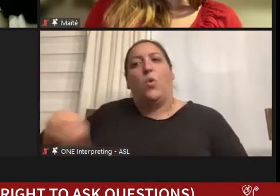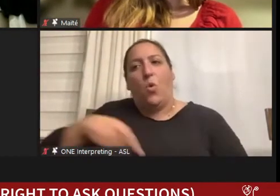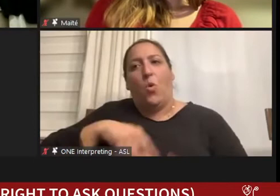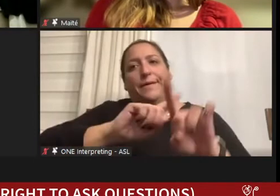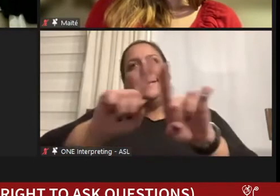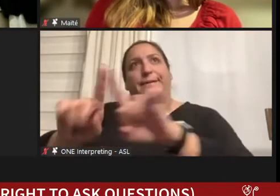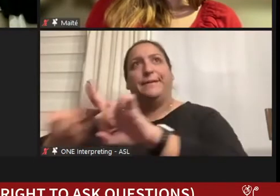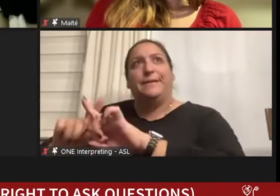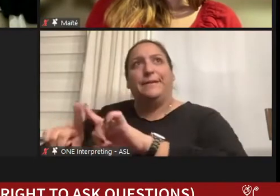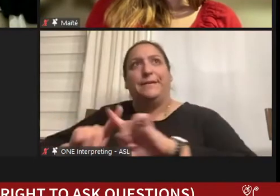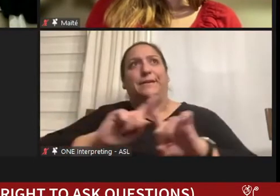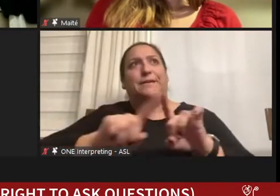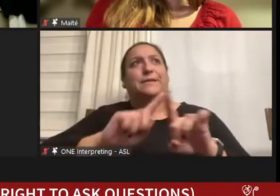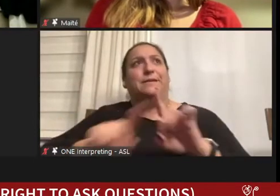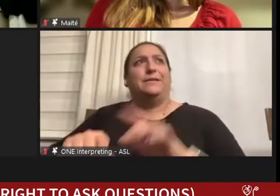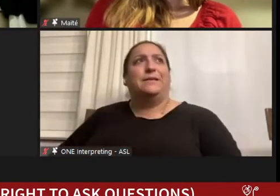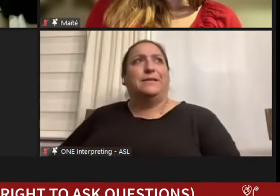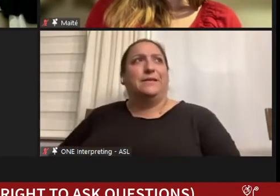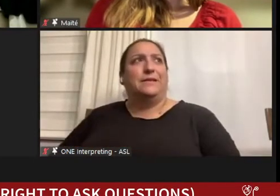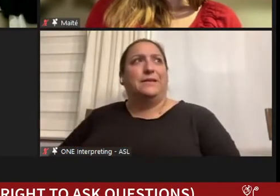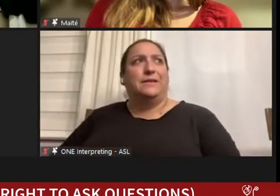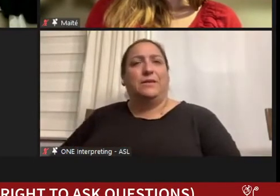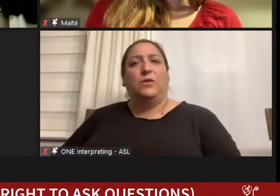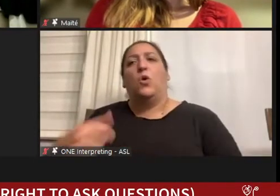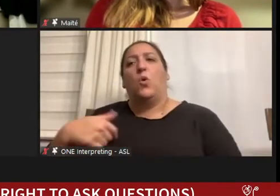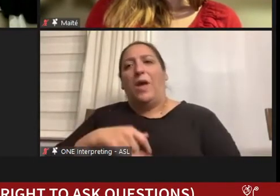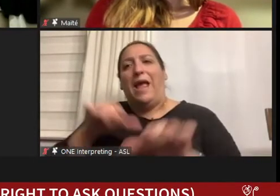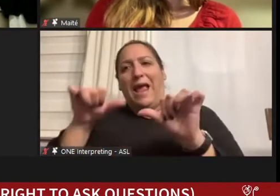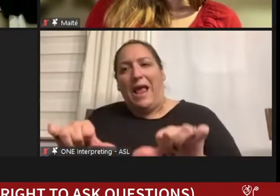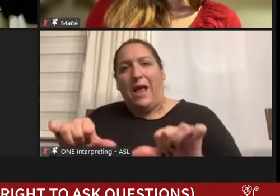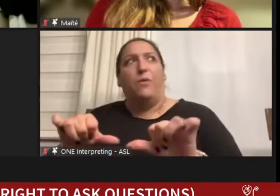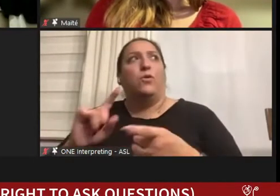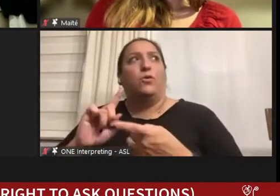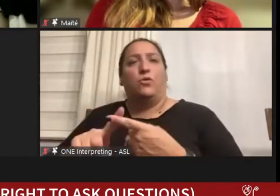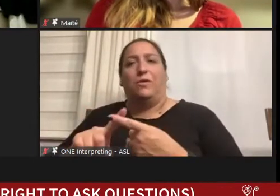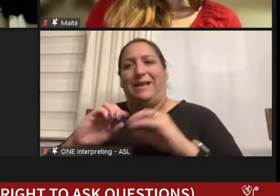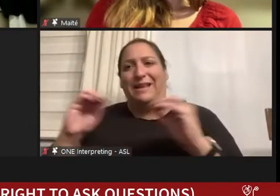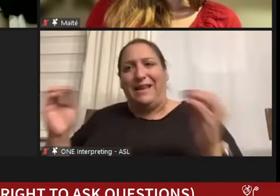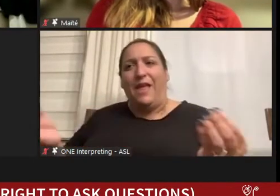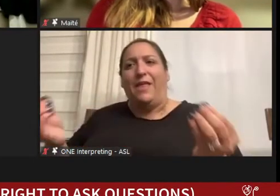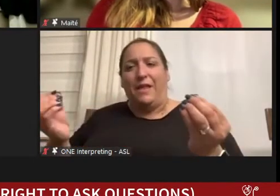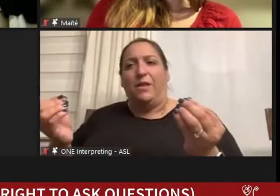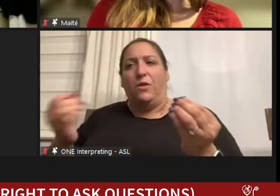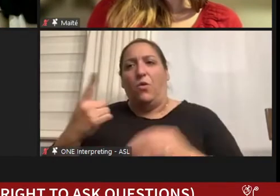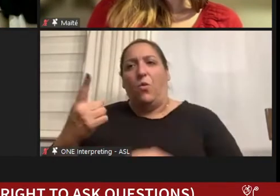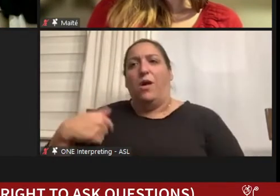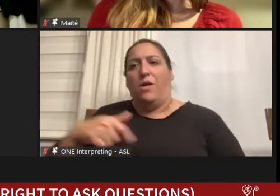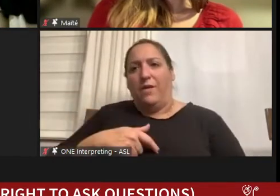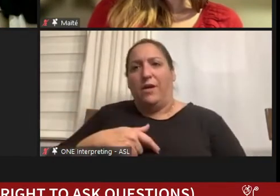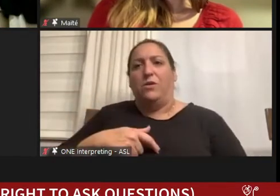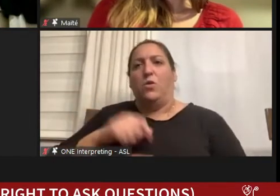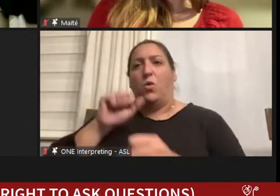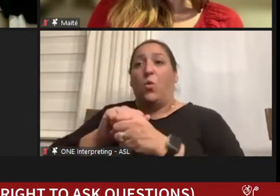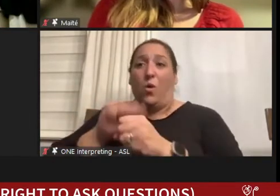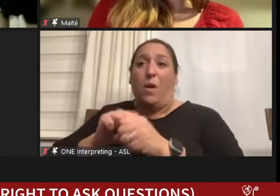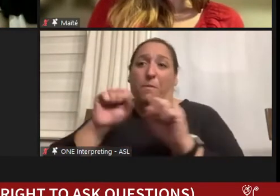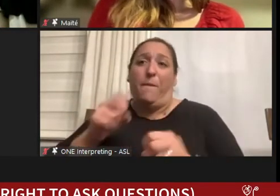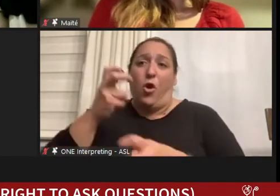And for the abled, there's nothing wrong with the fact that you work probably harder –